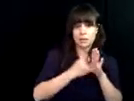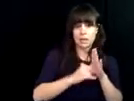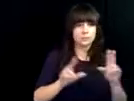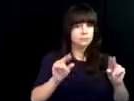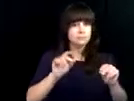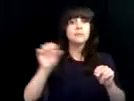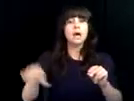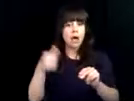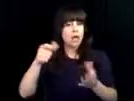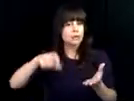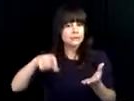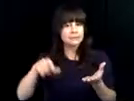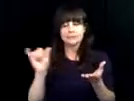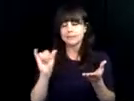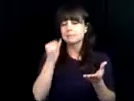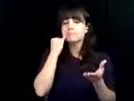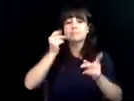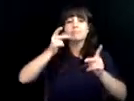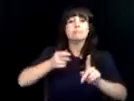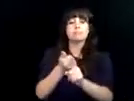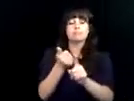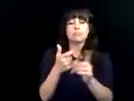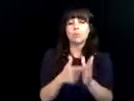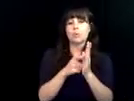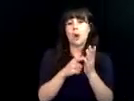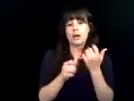helped individuals see the printed word. We didn't just focus on